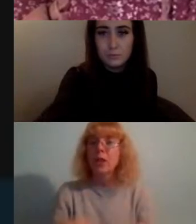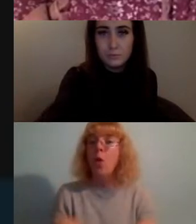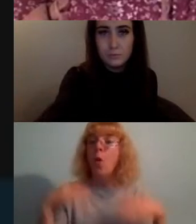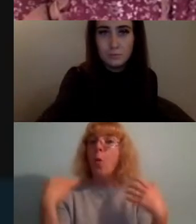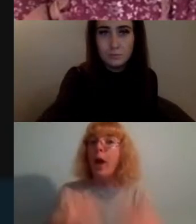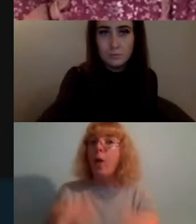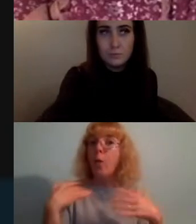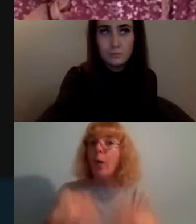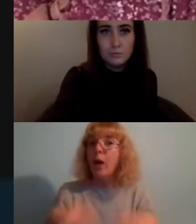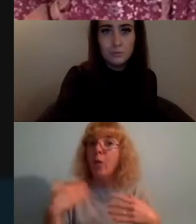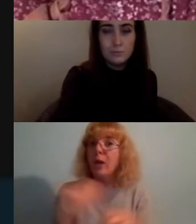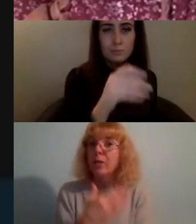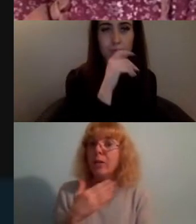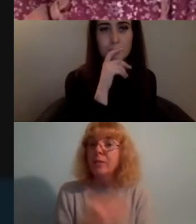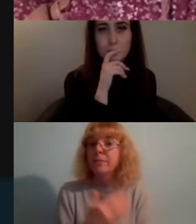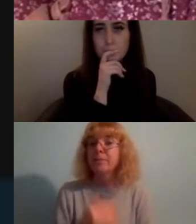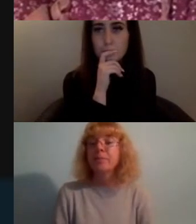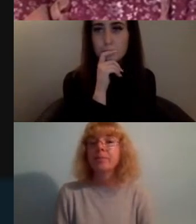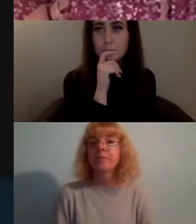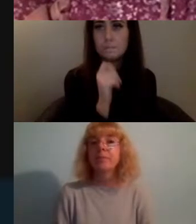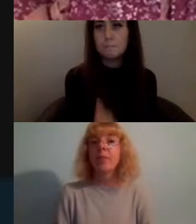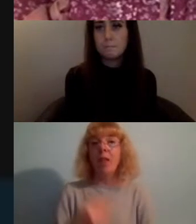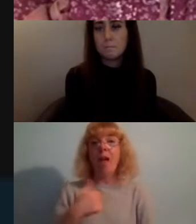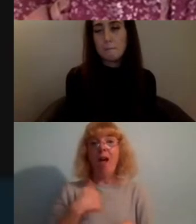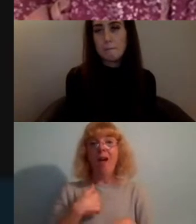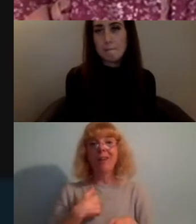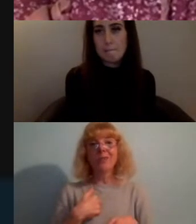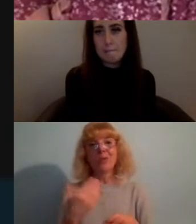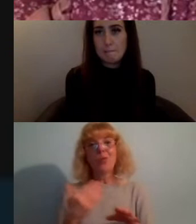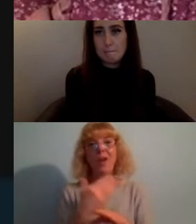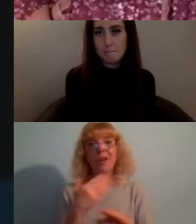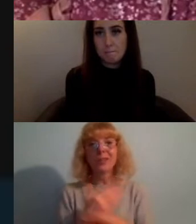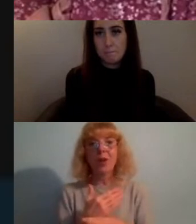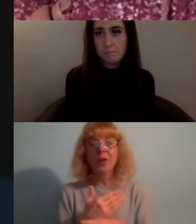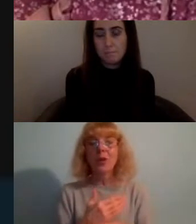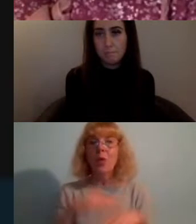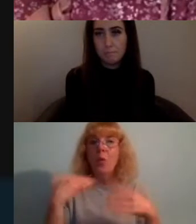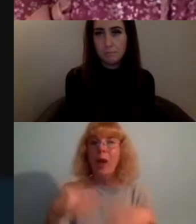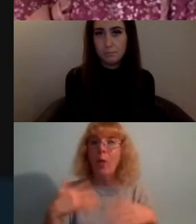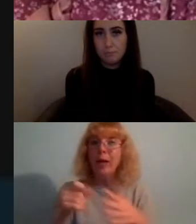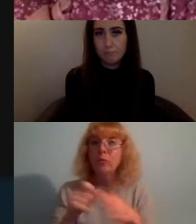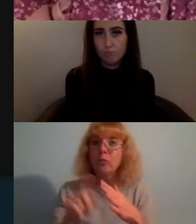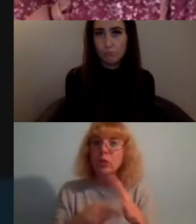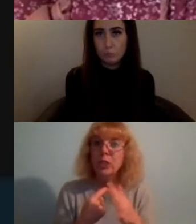I worked on some incredible projects and initiatives with Latin American and Caribbean